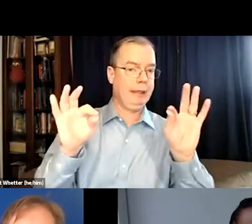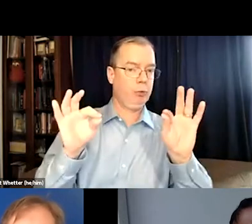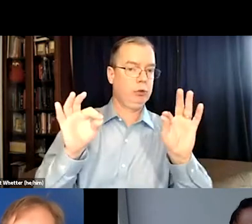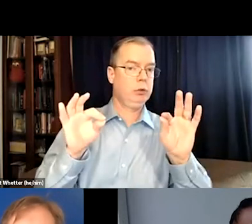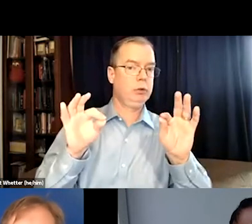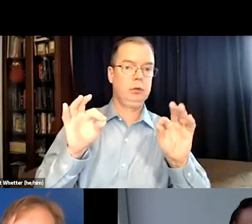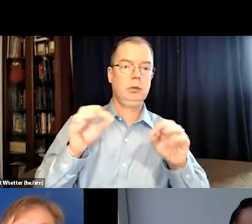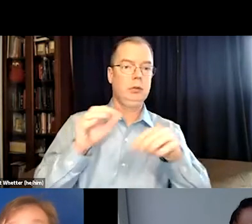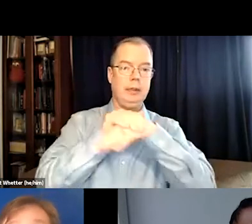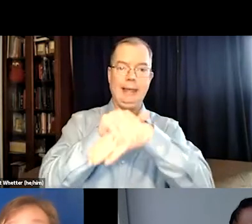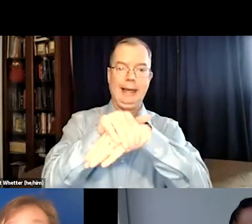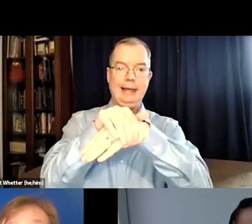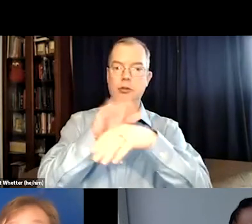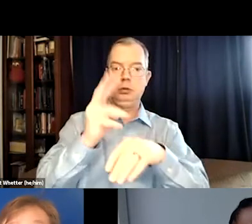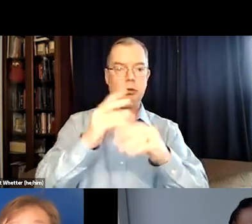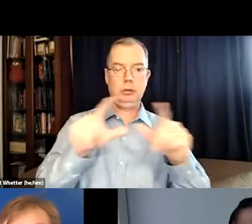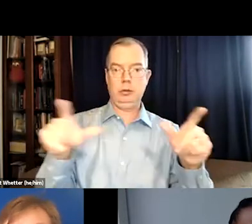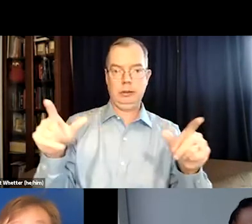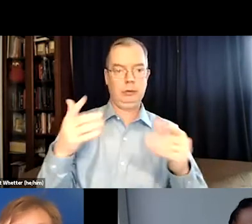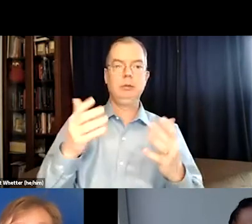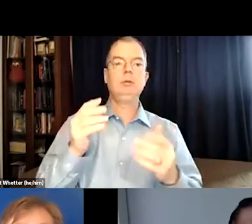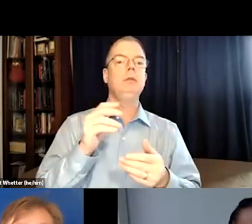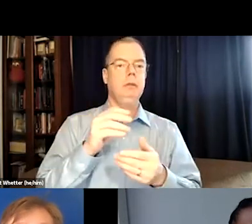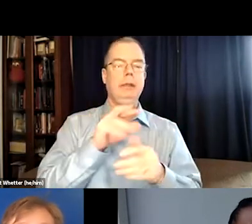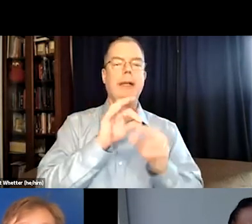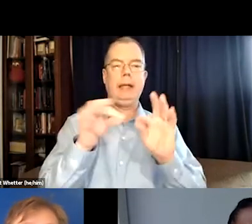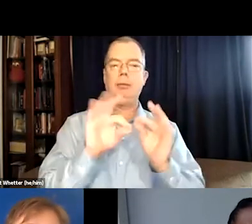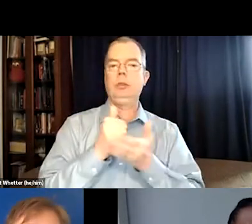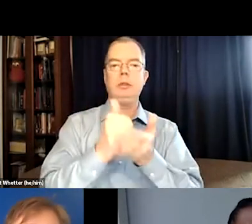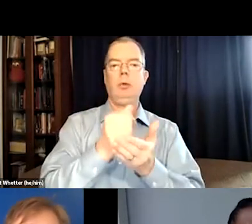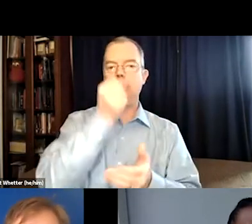Or maybe English is their second language. And English being their second language,